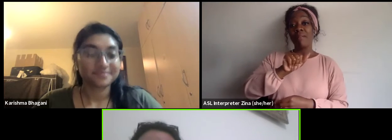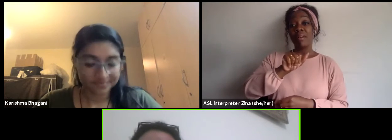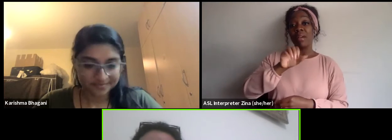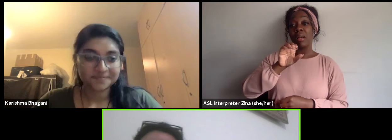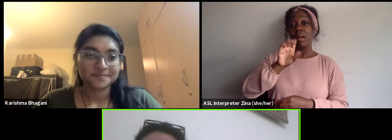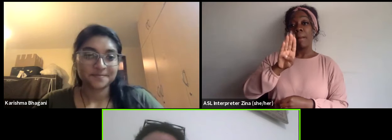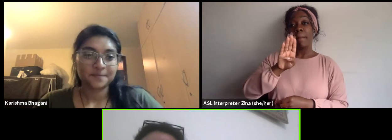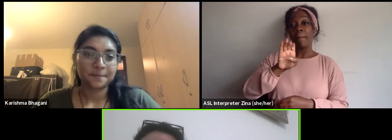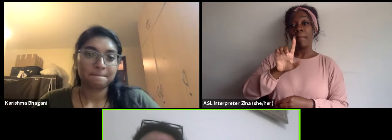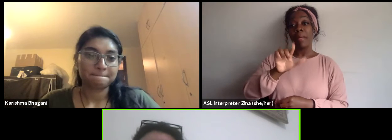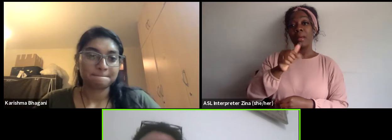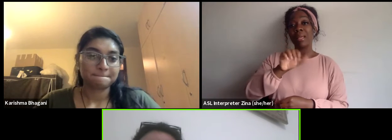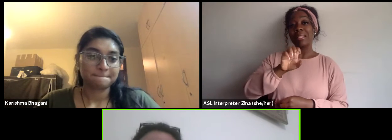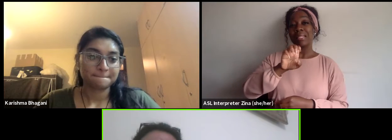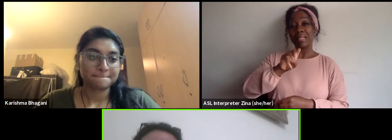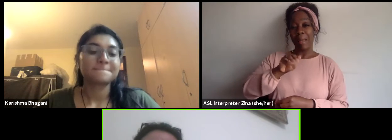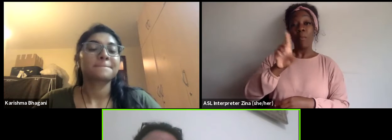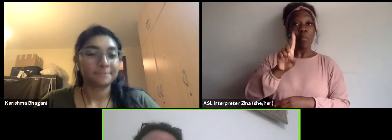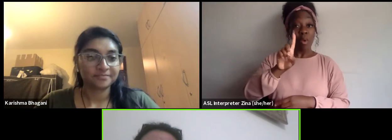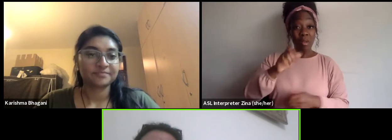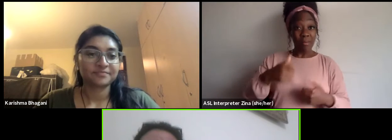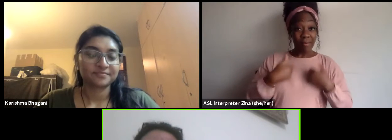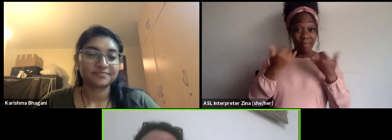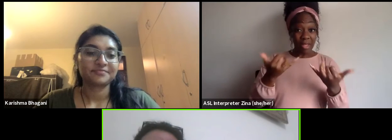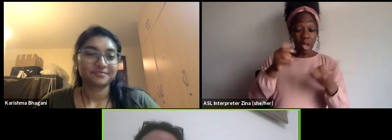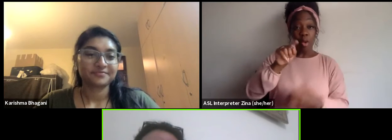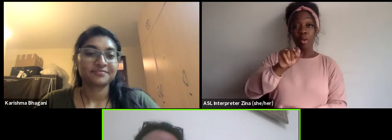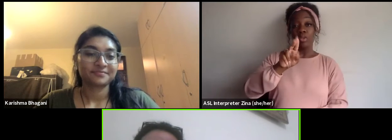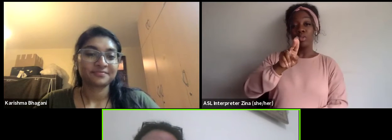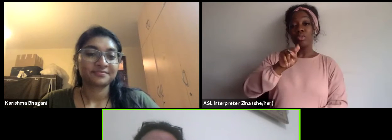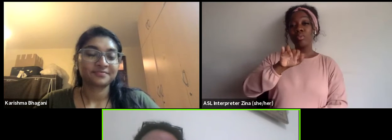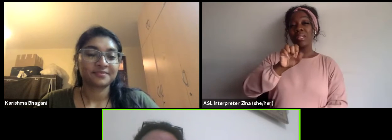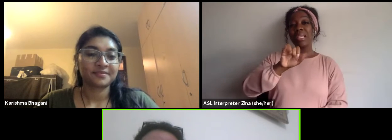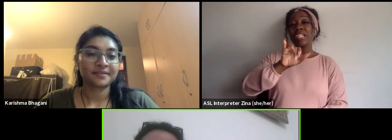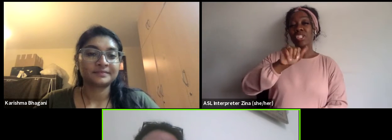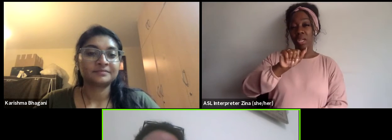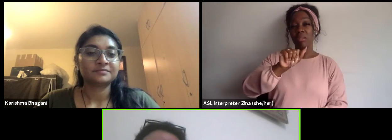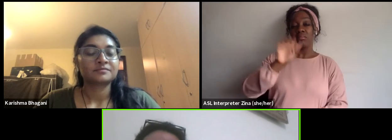I am French Tunisian and my art practice...